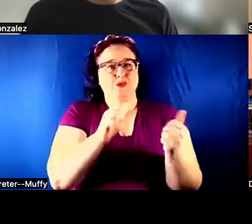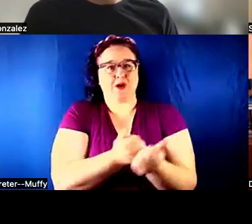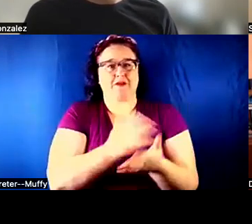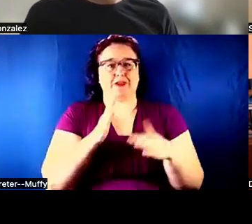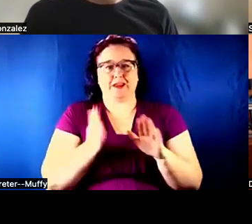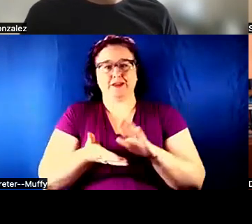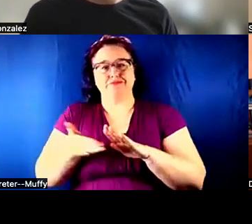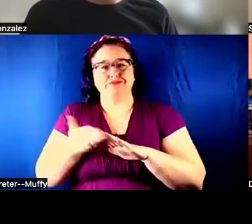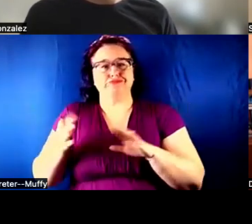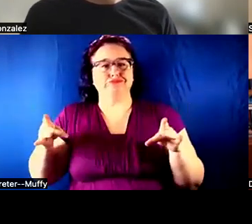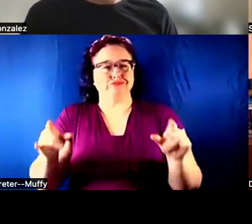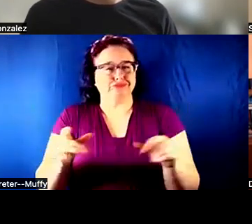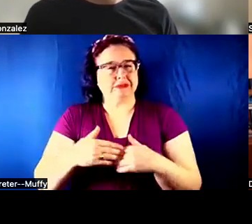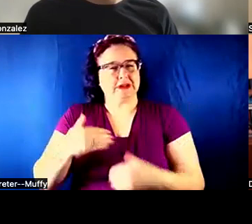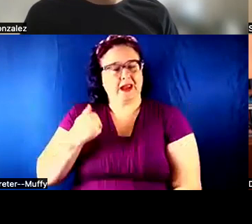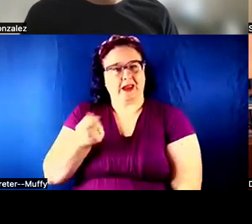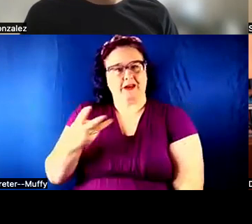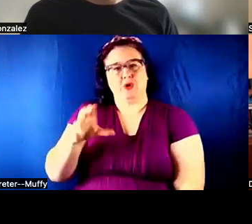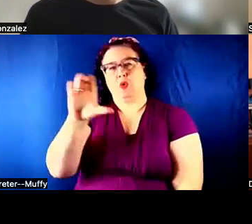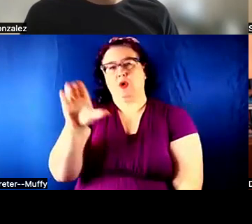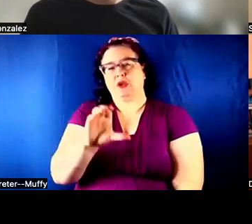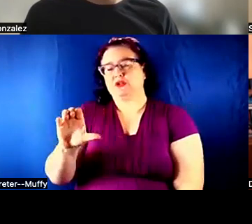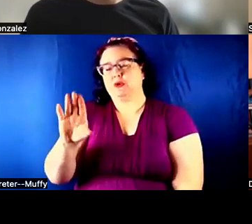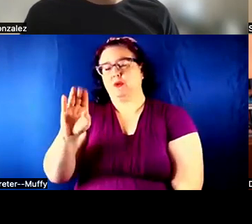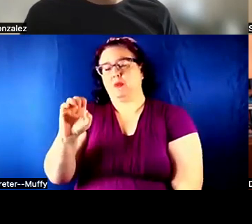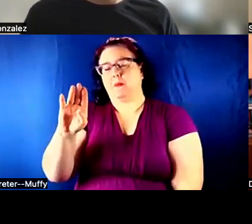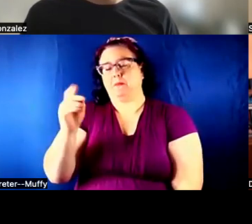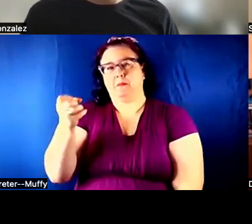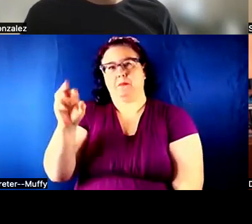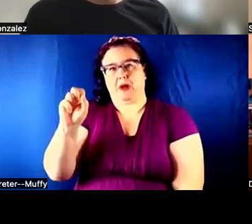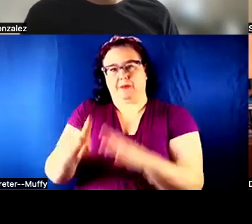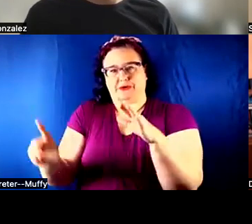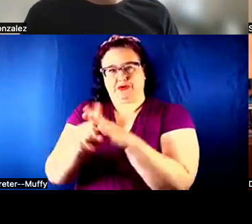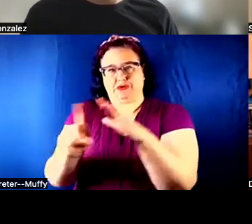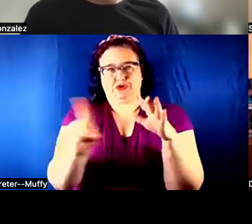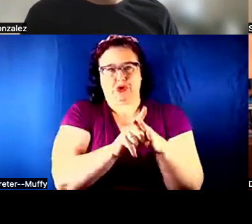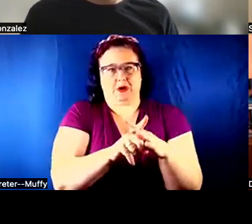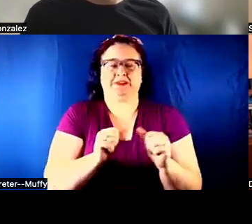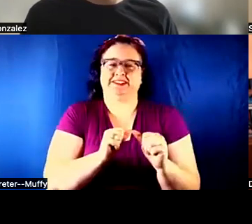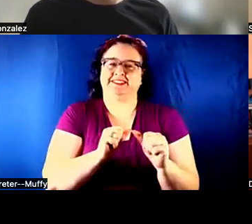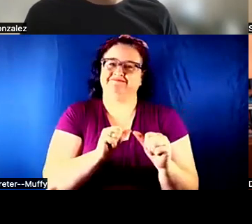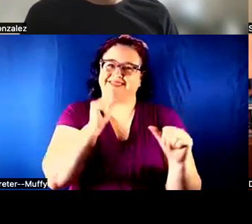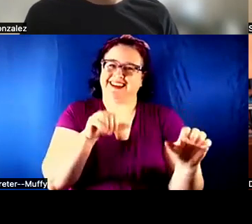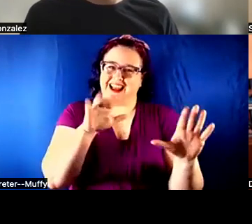HAD A COUPLE OF ZOOM BOMBERS SHOW UP WHICH IS NOT GREAT. IF ANY SHOW UP HERE, POST HELP